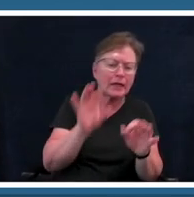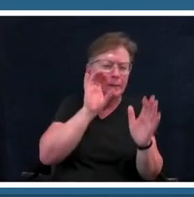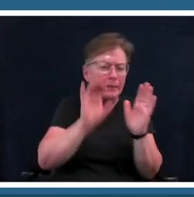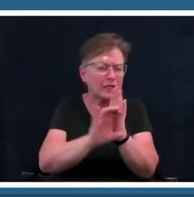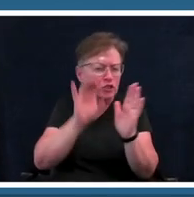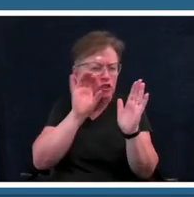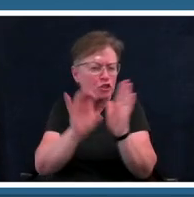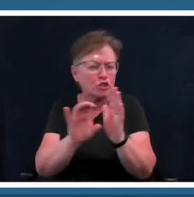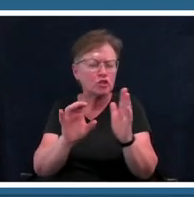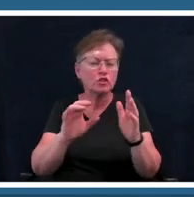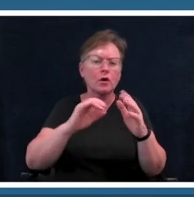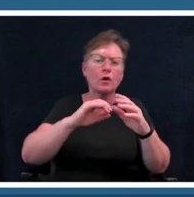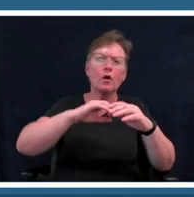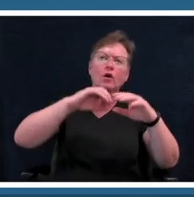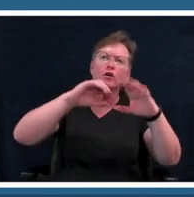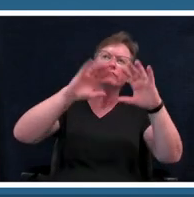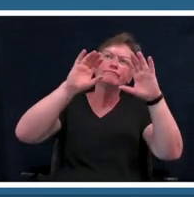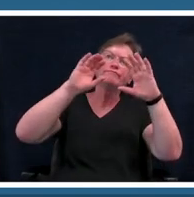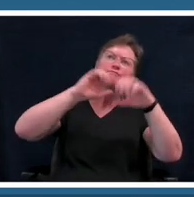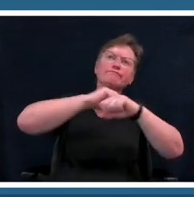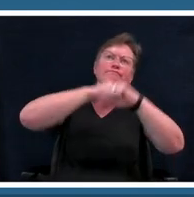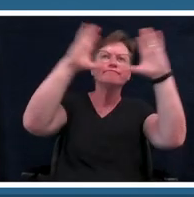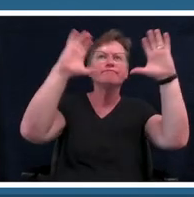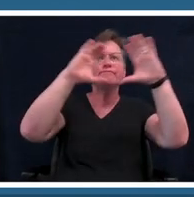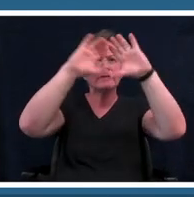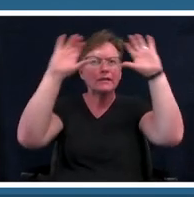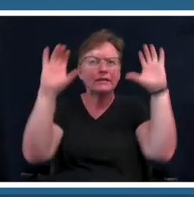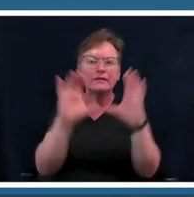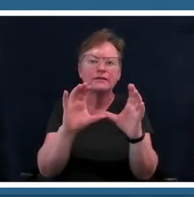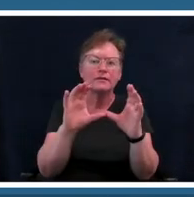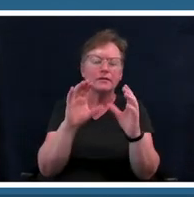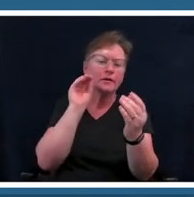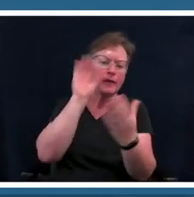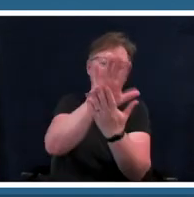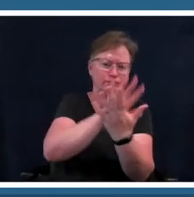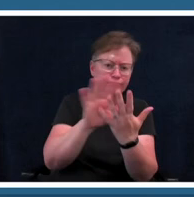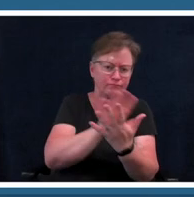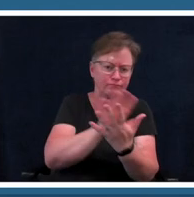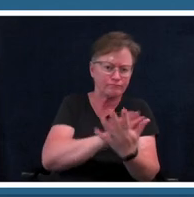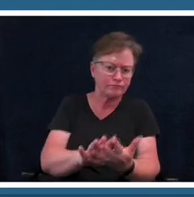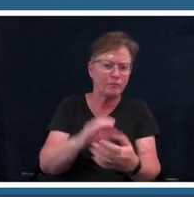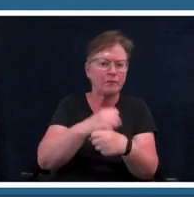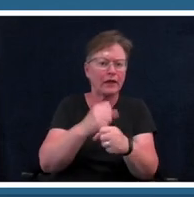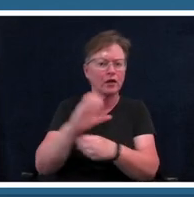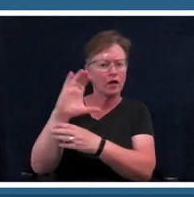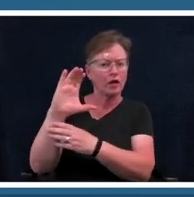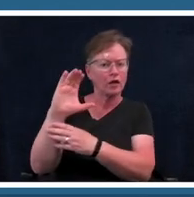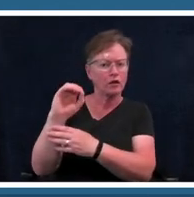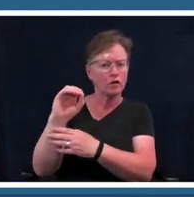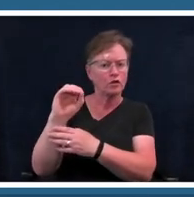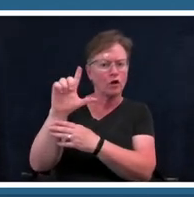and they make a collage from that so another option is to have them just